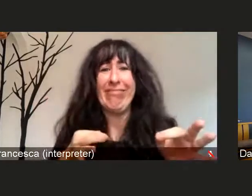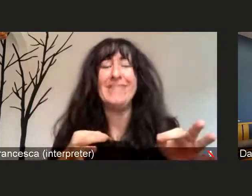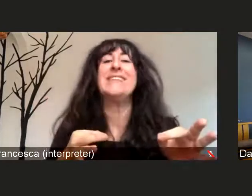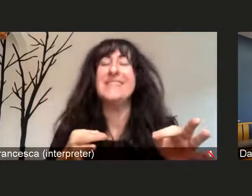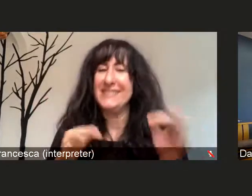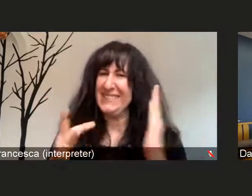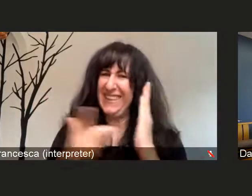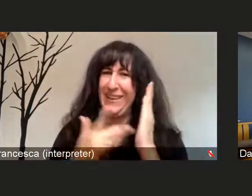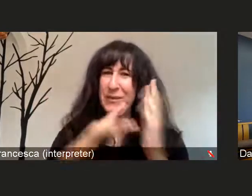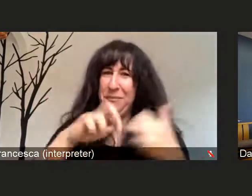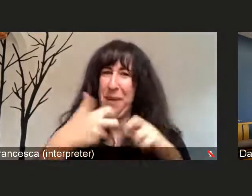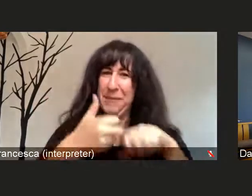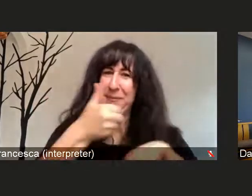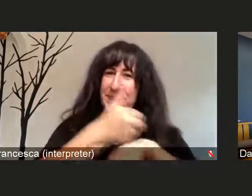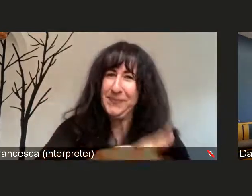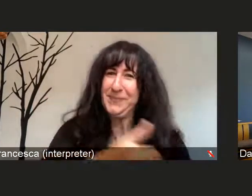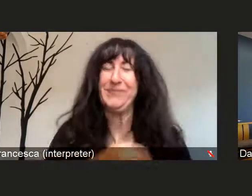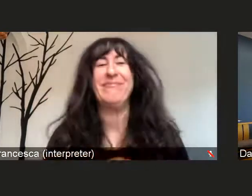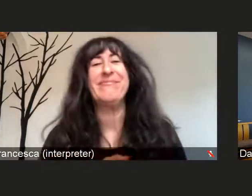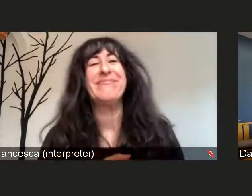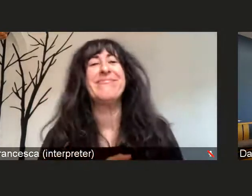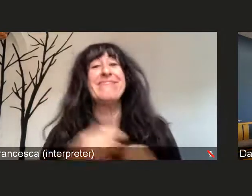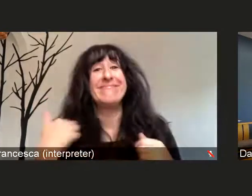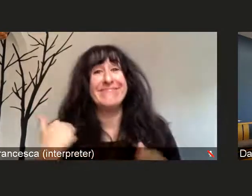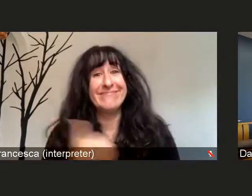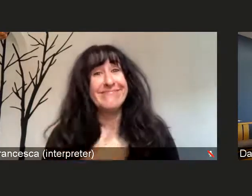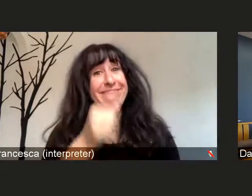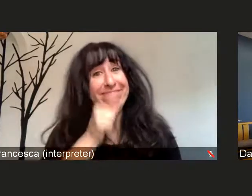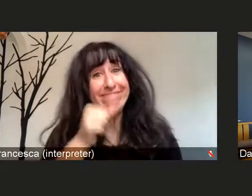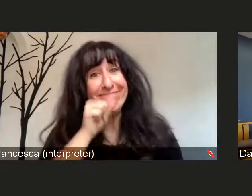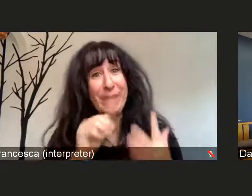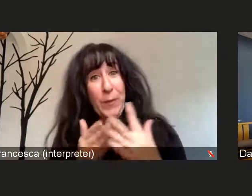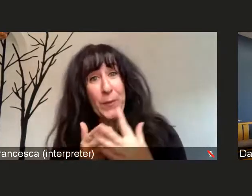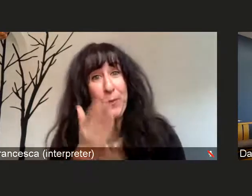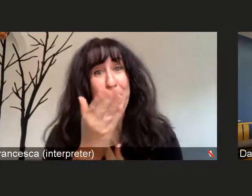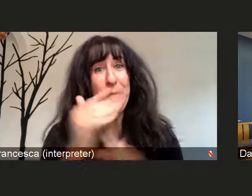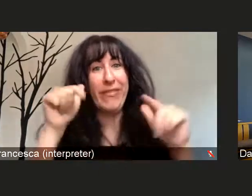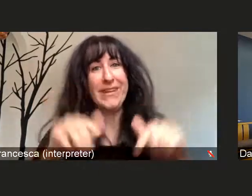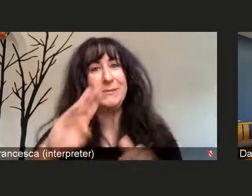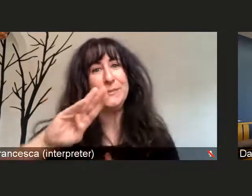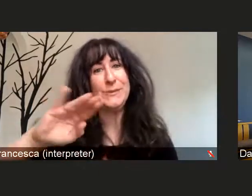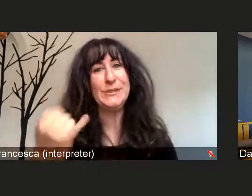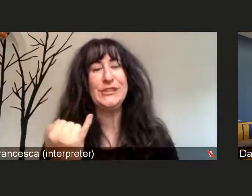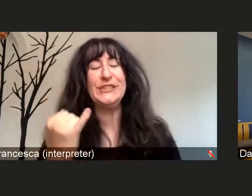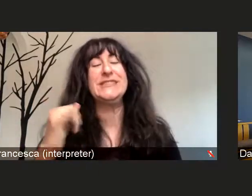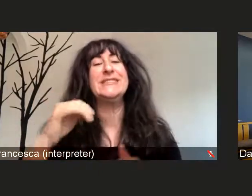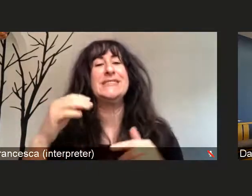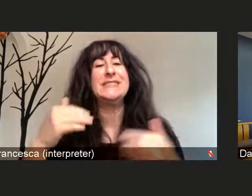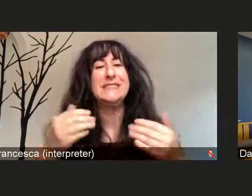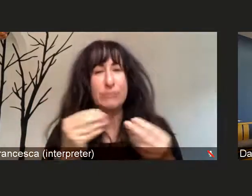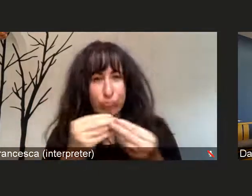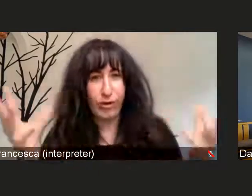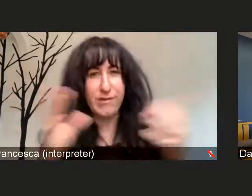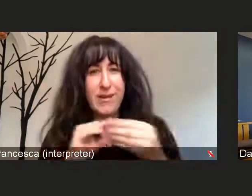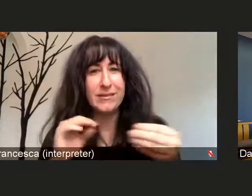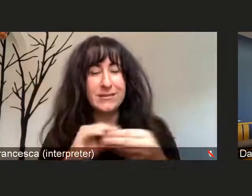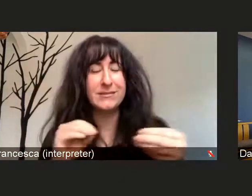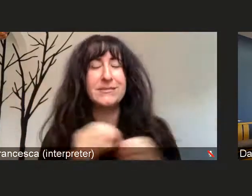And so we are going through with this BlueJeans broadcast with an understanding that we will then put the video on